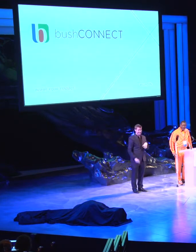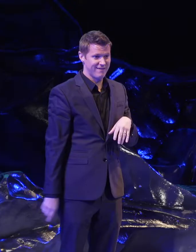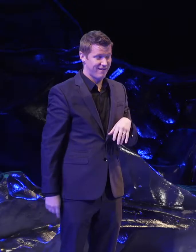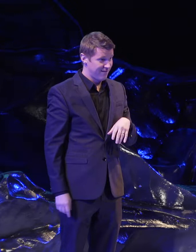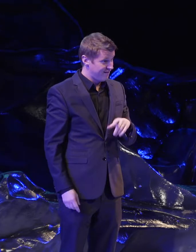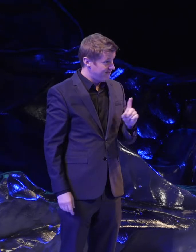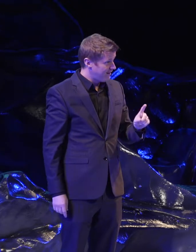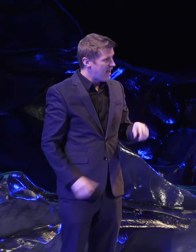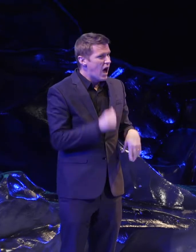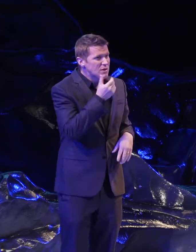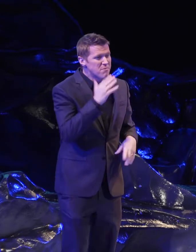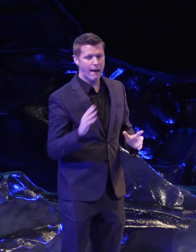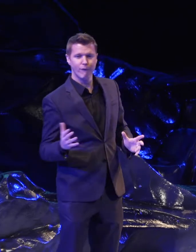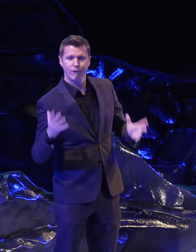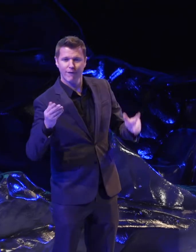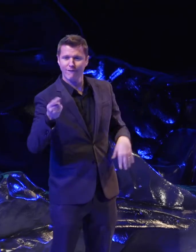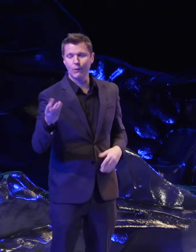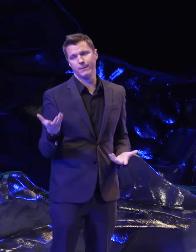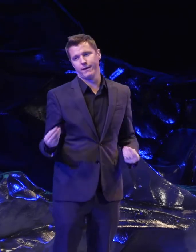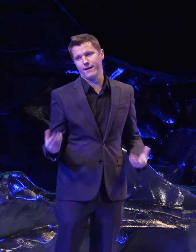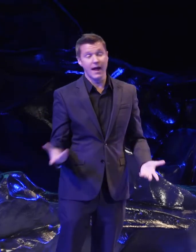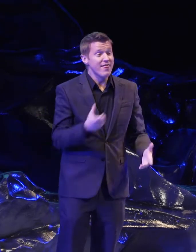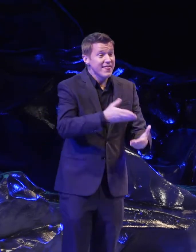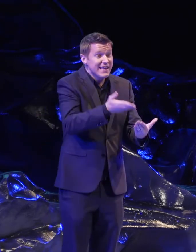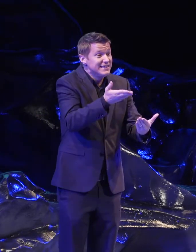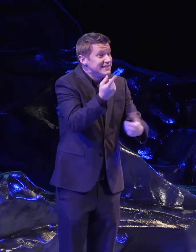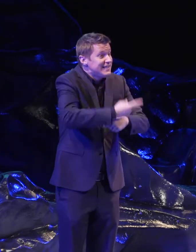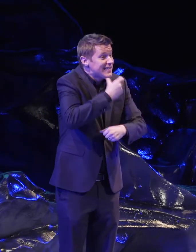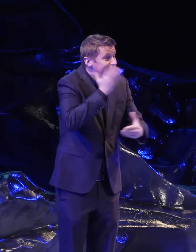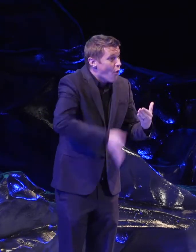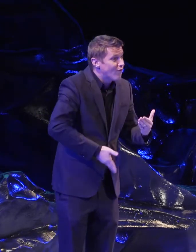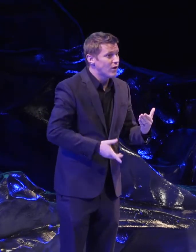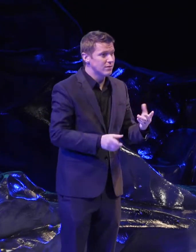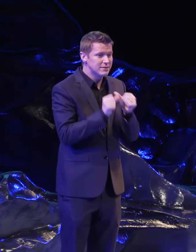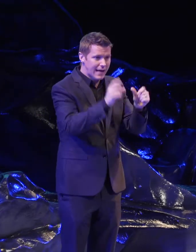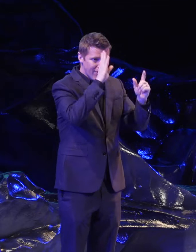That wasn't bad, wasn't bad. The day's not even over yet, there's still time. Stay open.